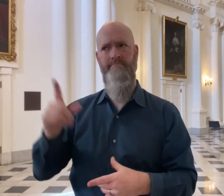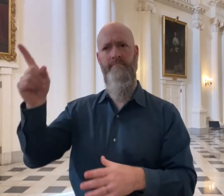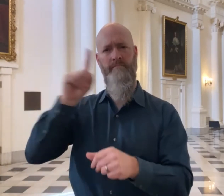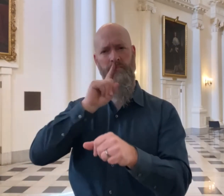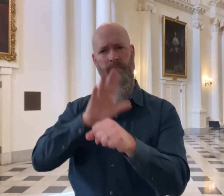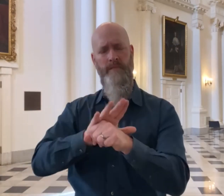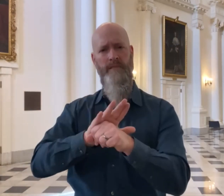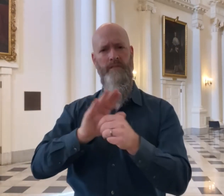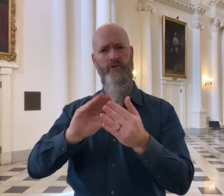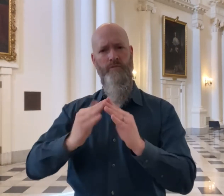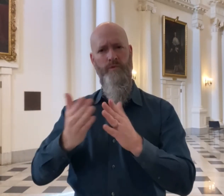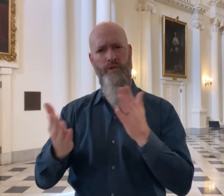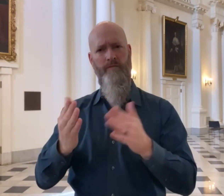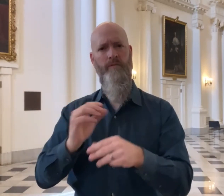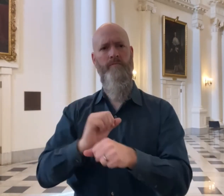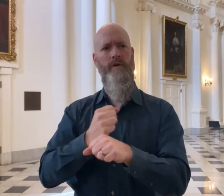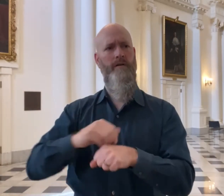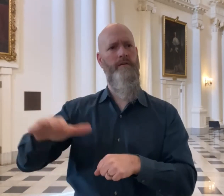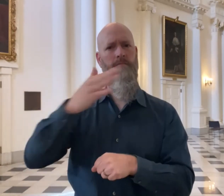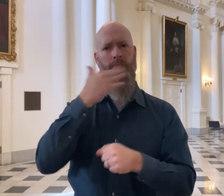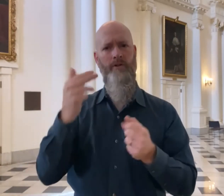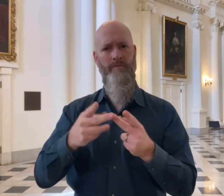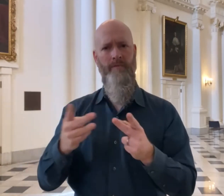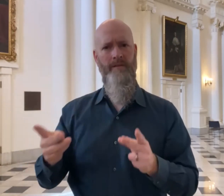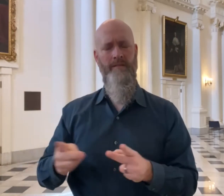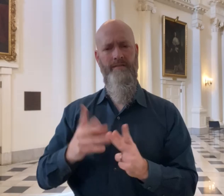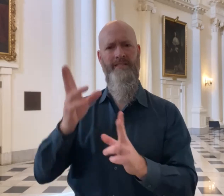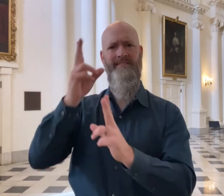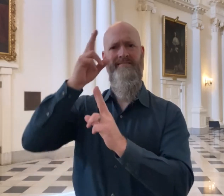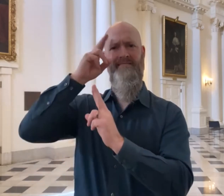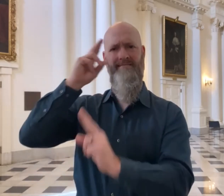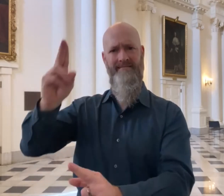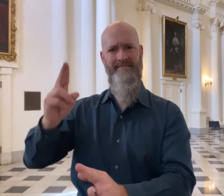"Everyone can be great because everybody can serve."